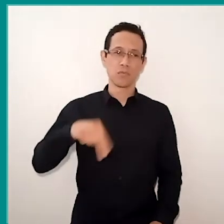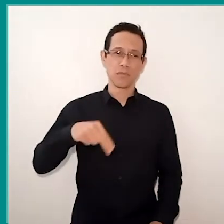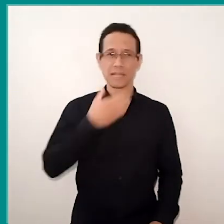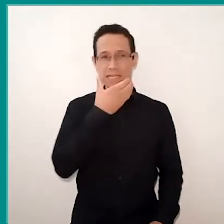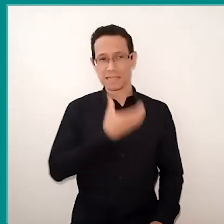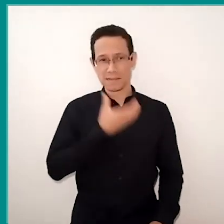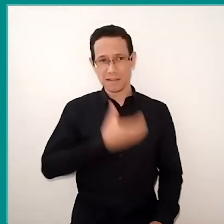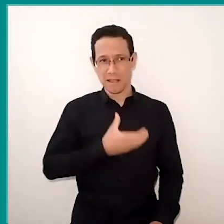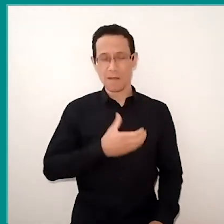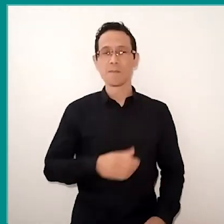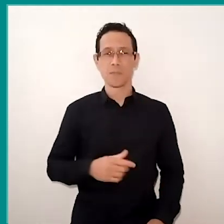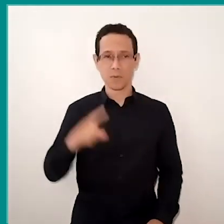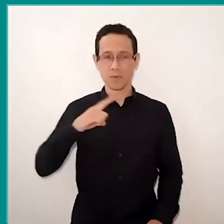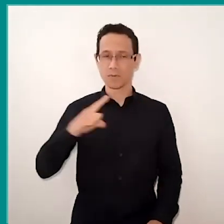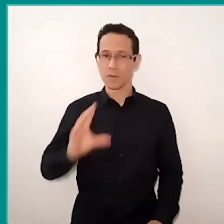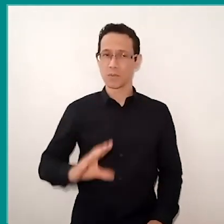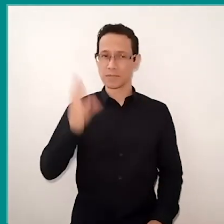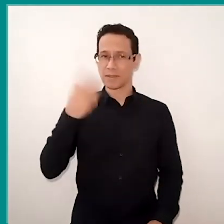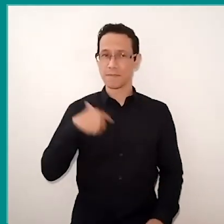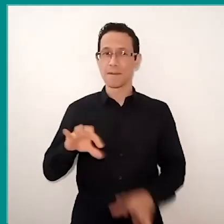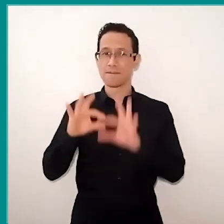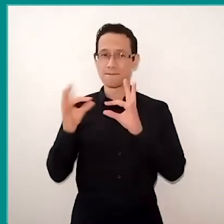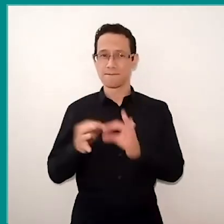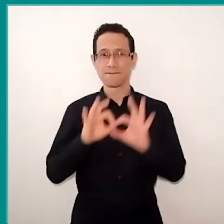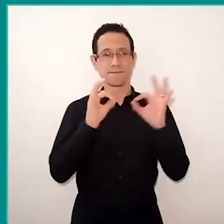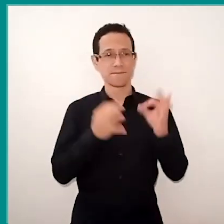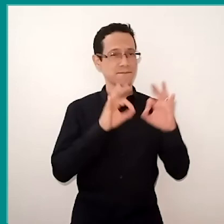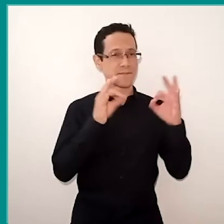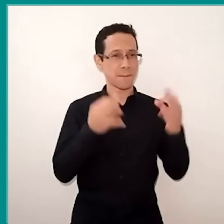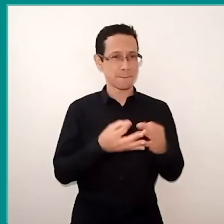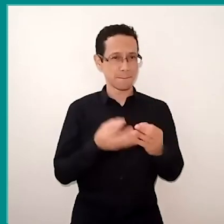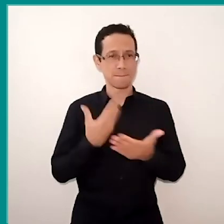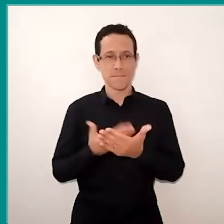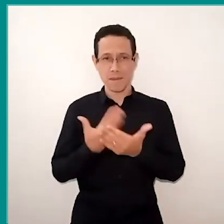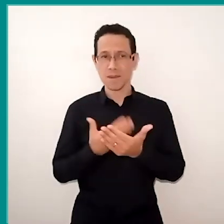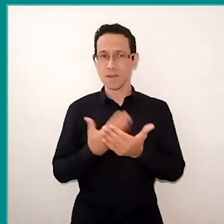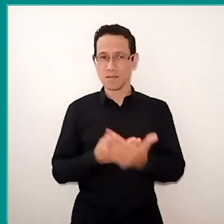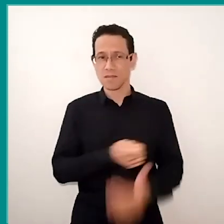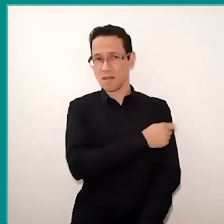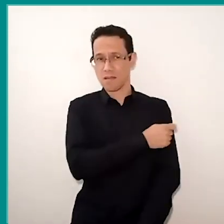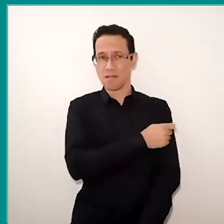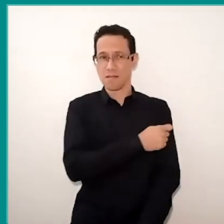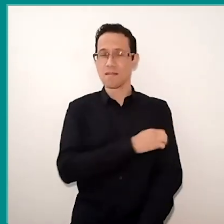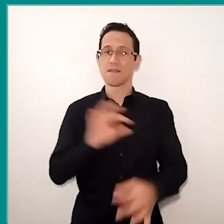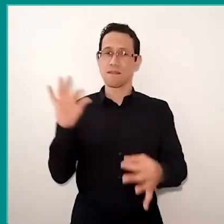It's a research made with student families, in a partnership with Datafolha,